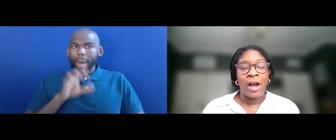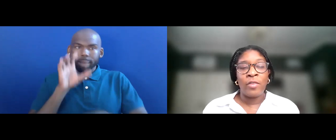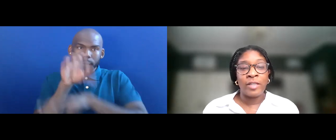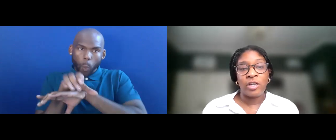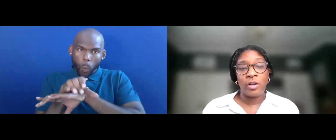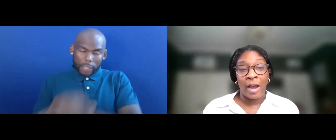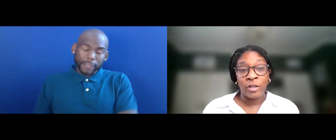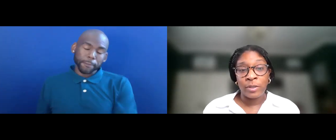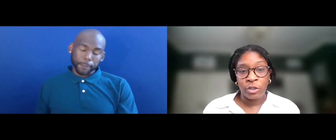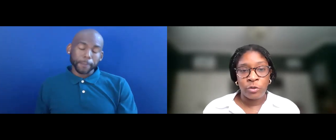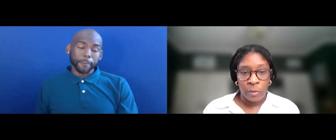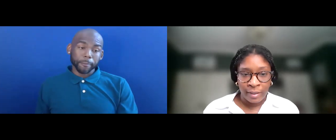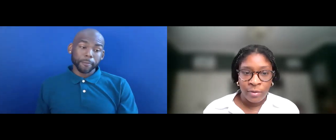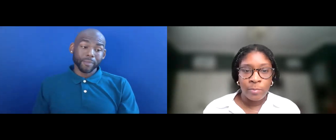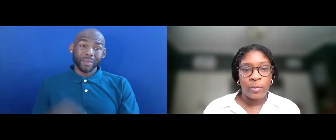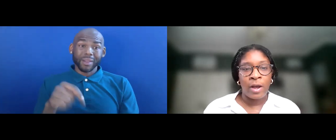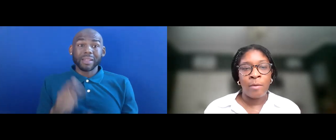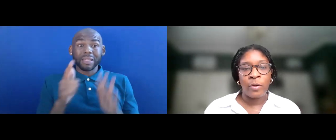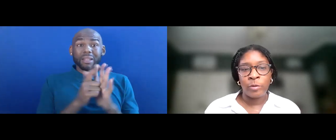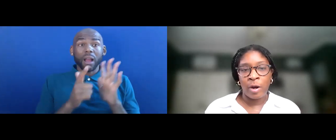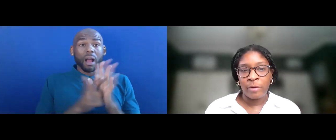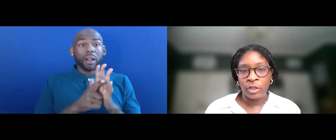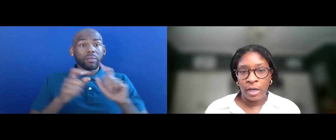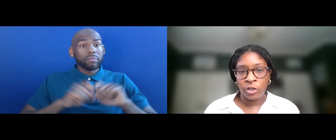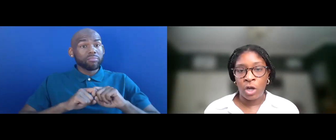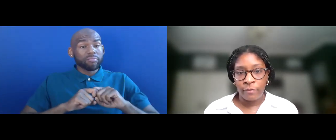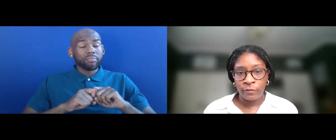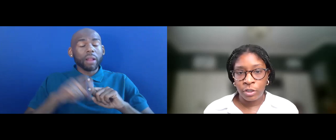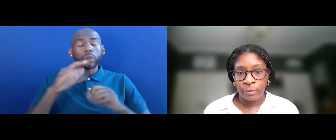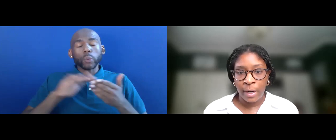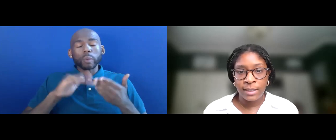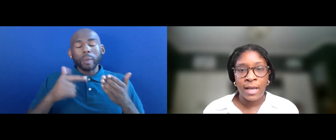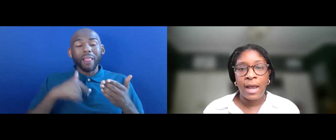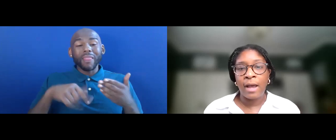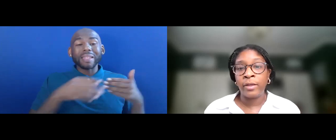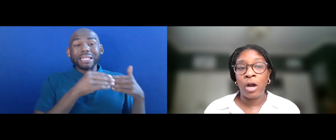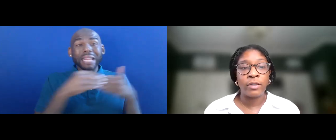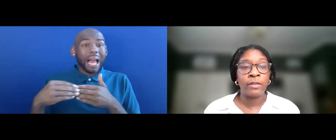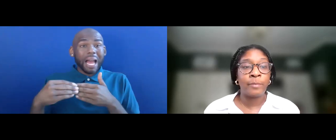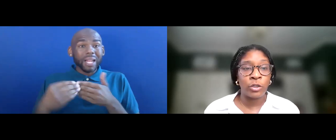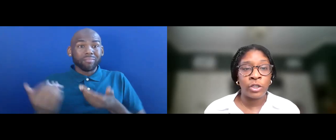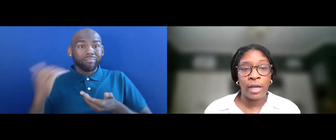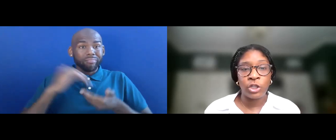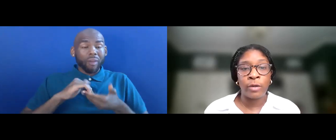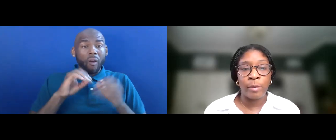THIS GUIDANCE WAS ISSUED JOINTLY WITH THE DEPARTMENT OF EDUCATION, OFFICE OF CIVIL RIGHTS AND OFFICE OF